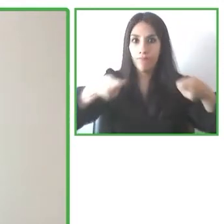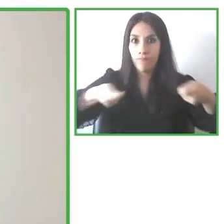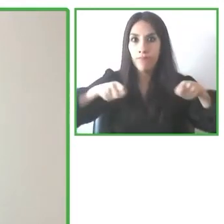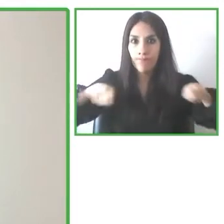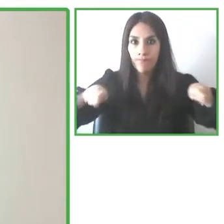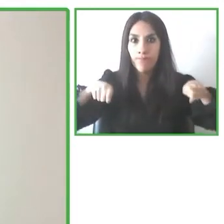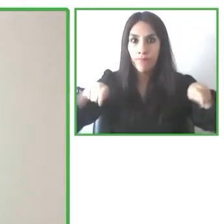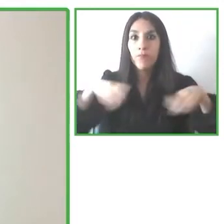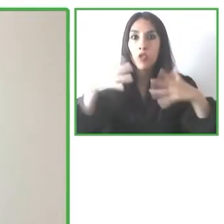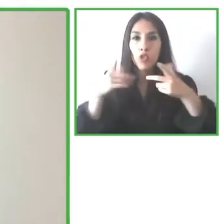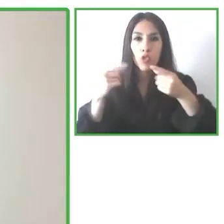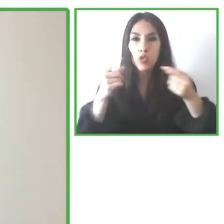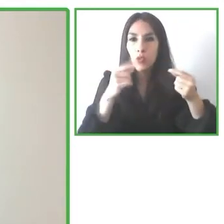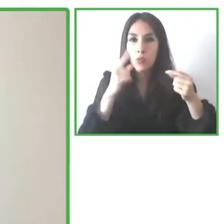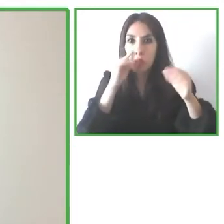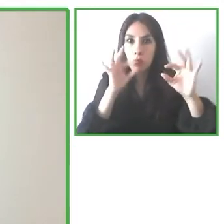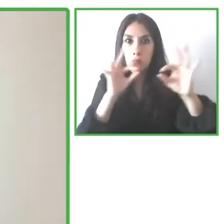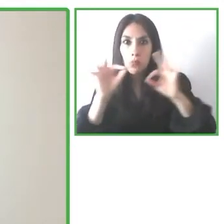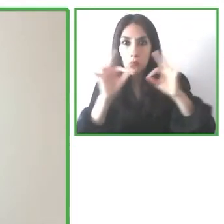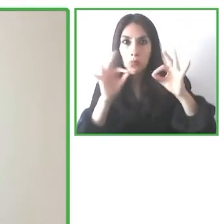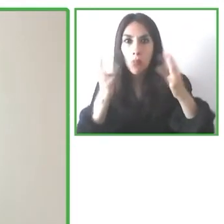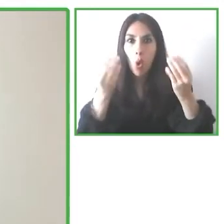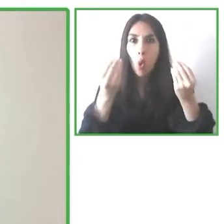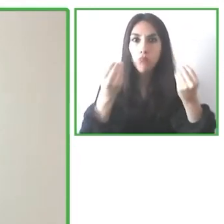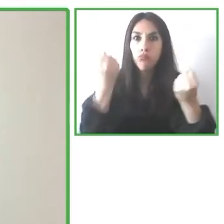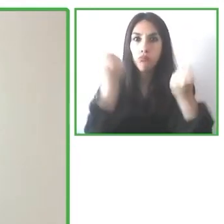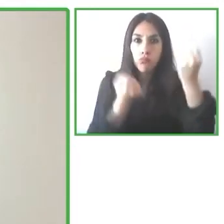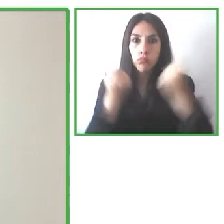in rallies his entire life but he says then when he gets in his own car,